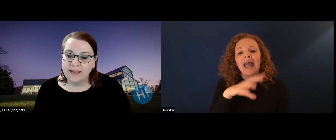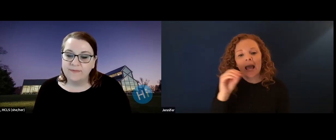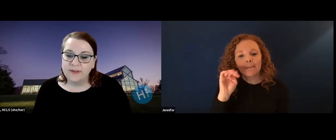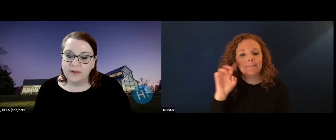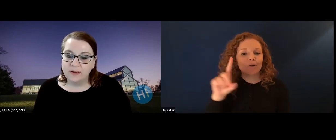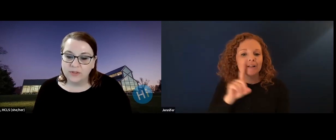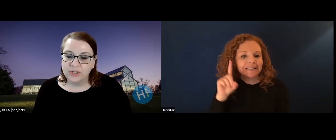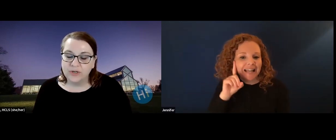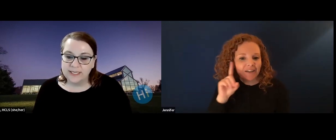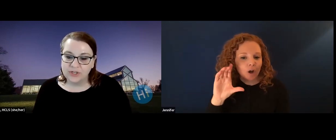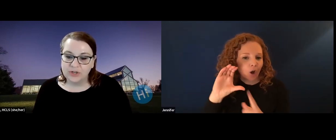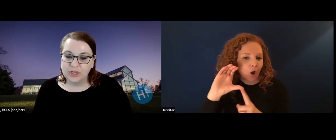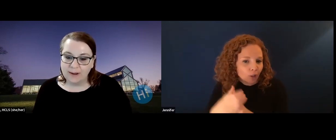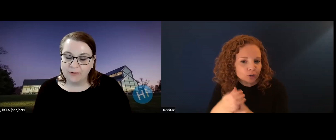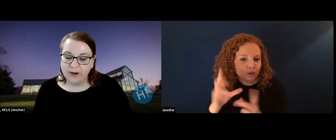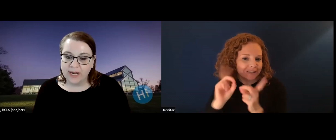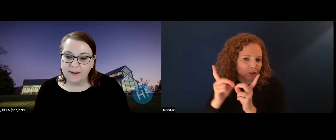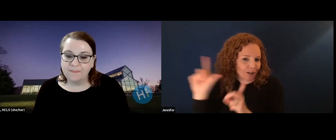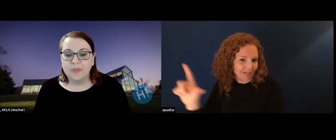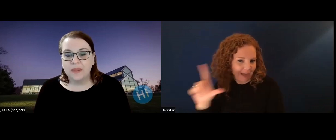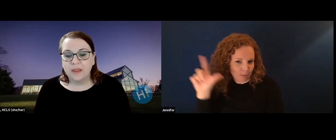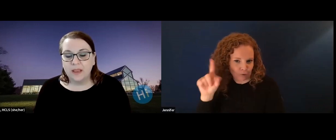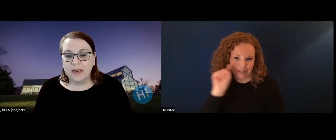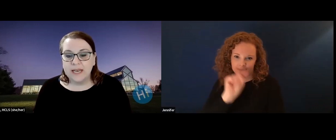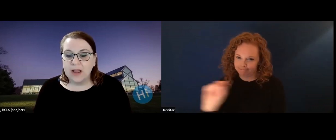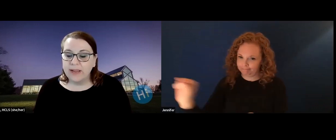community partners, Howard County Association of the Deaf,